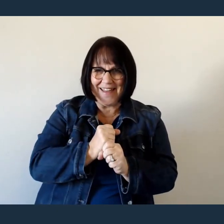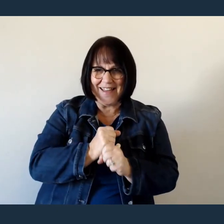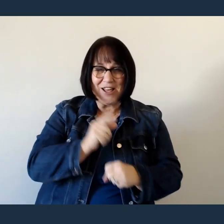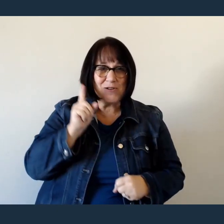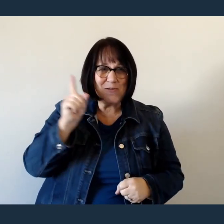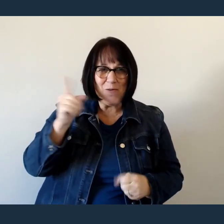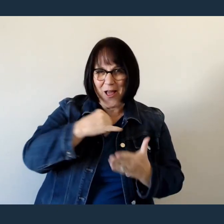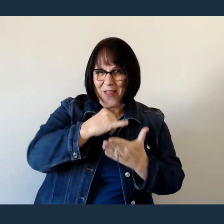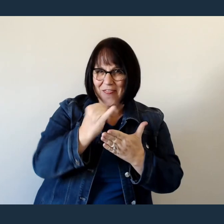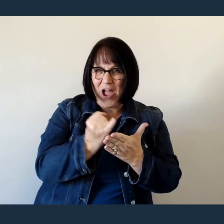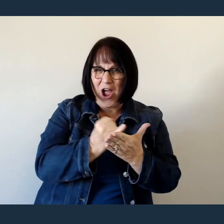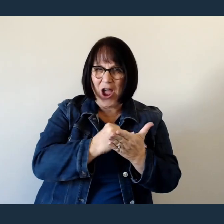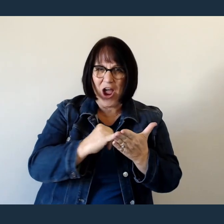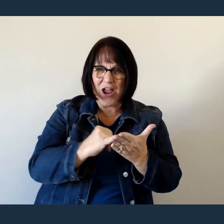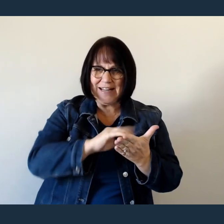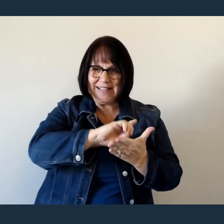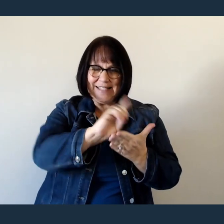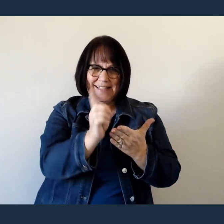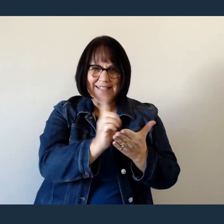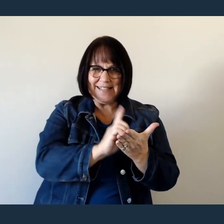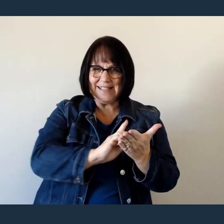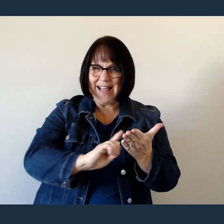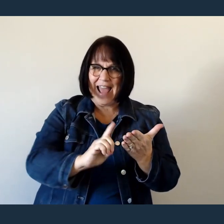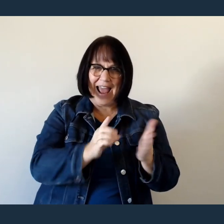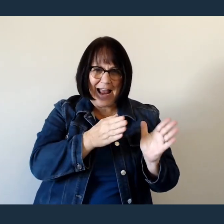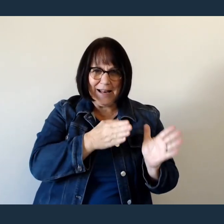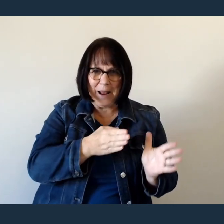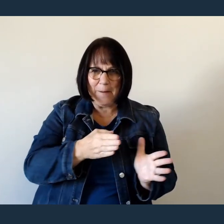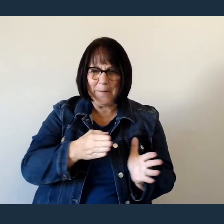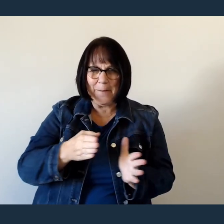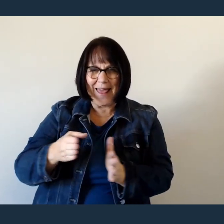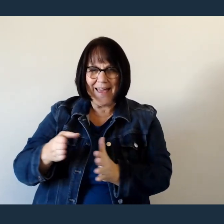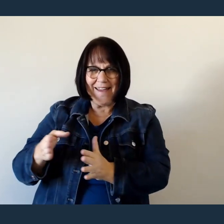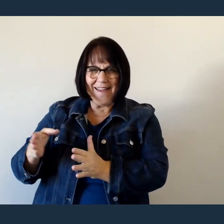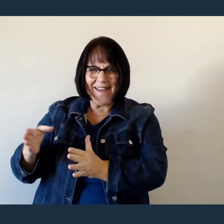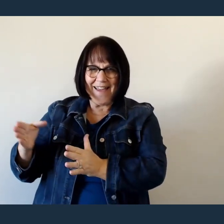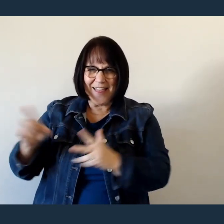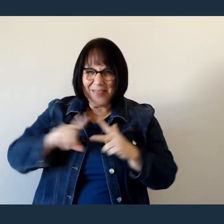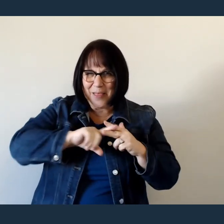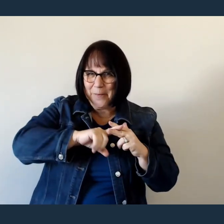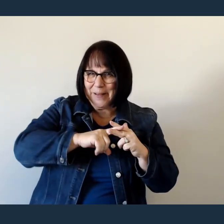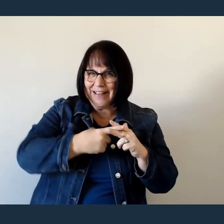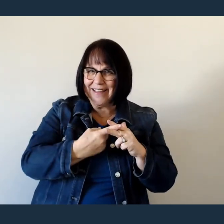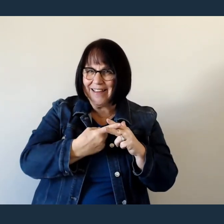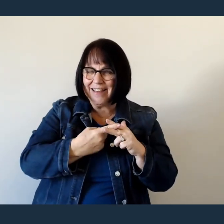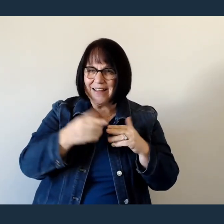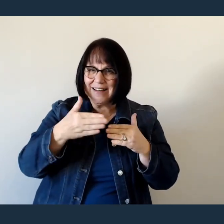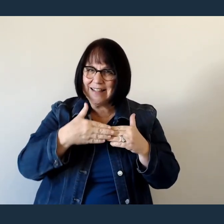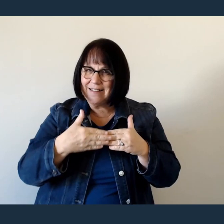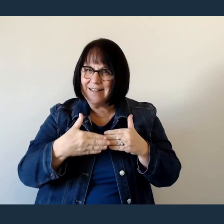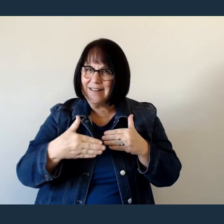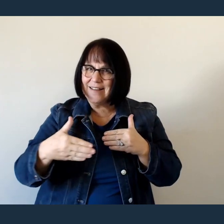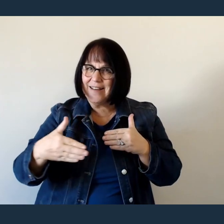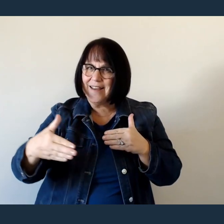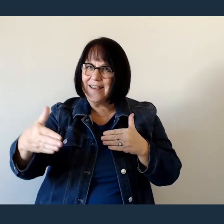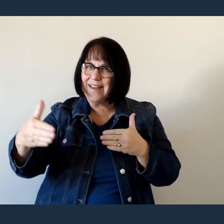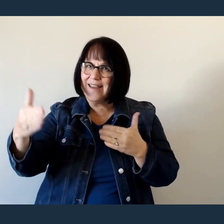You're an artist and a potter I'm the canvas and the clay